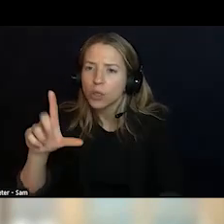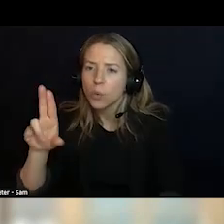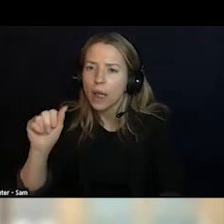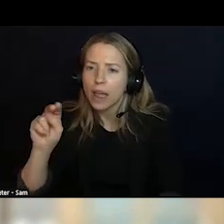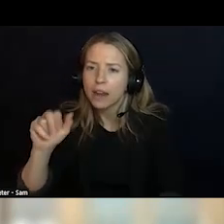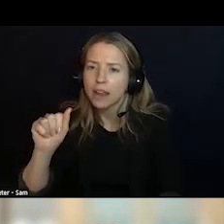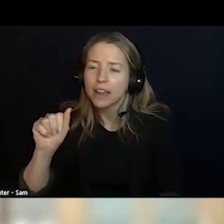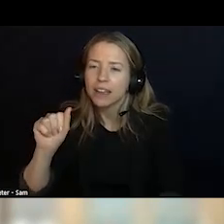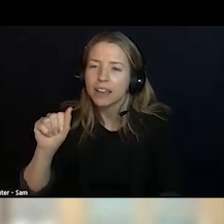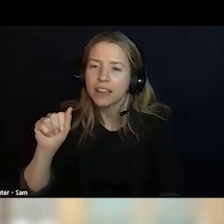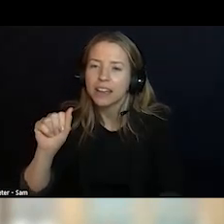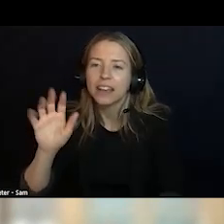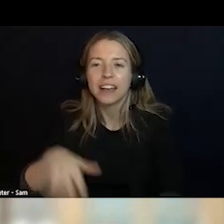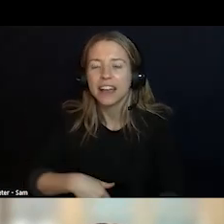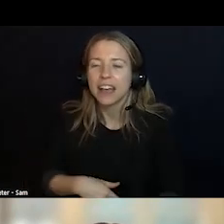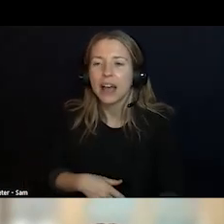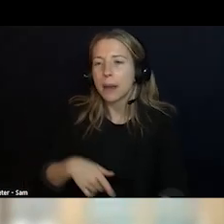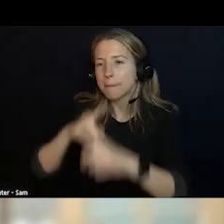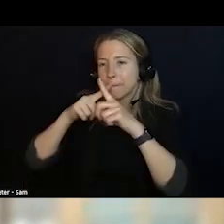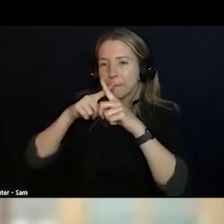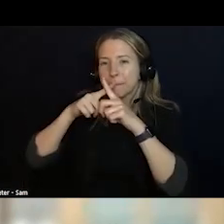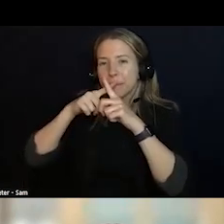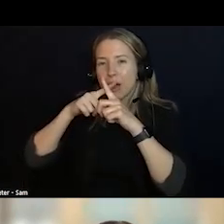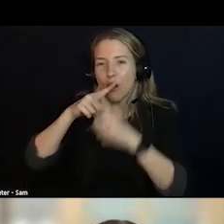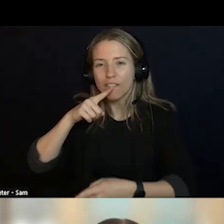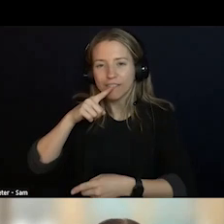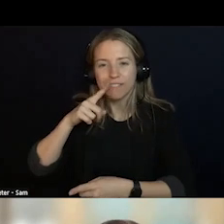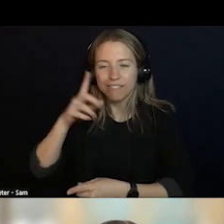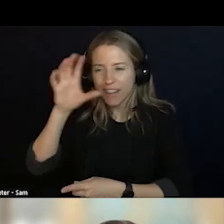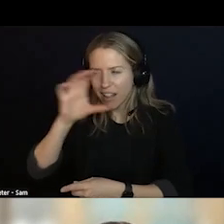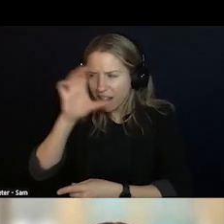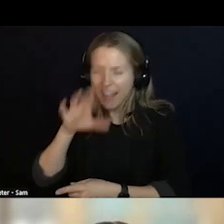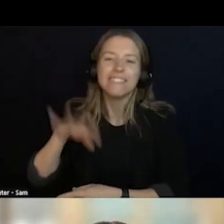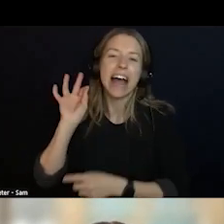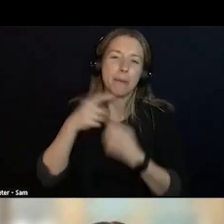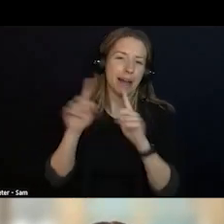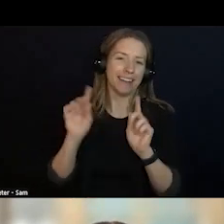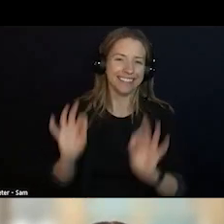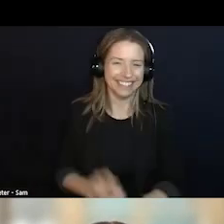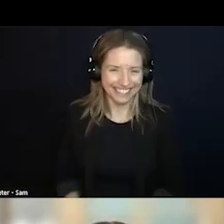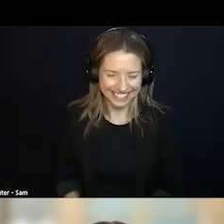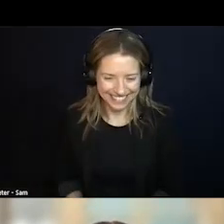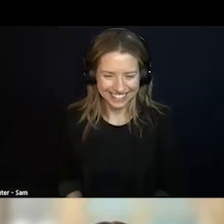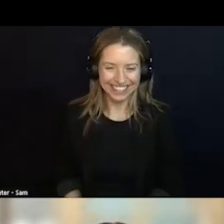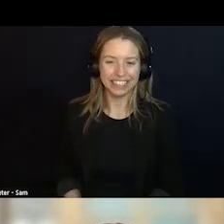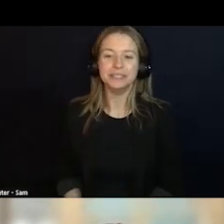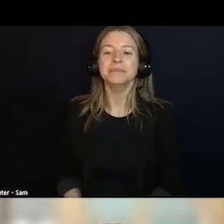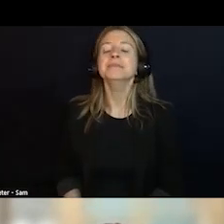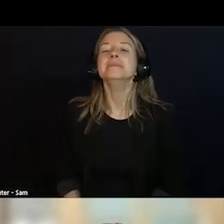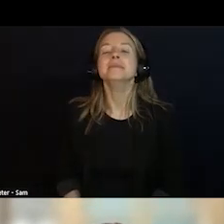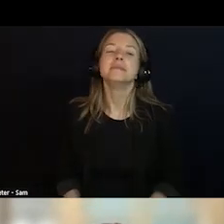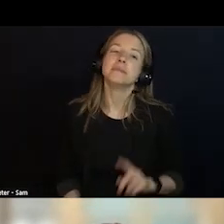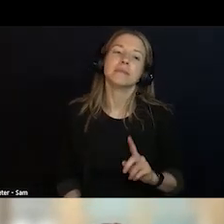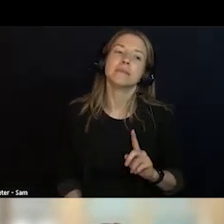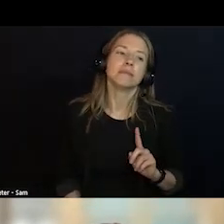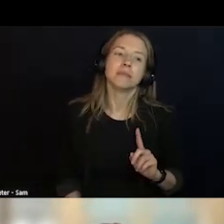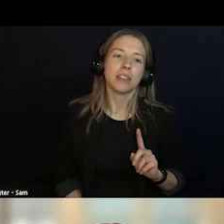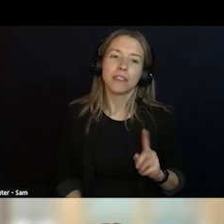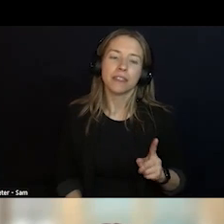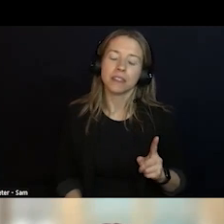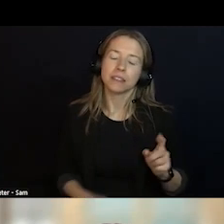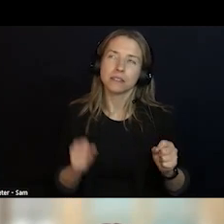THAT IS BECAUSE I DID NOT FIND THE UNMUTE BUTTON. THIS MARVELLOUS FACILITY JUST